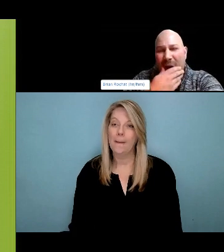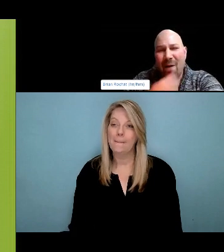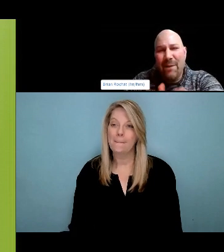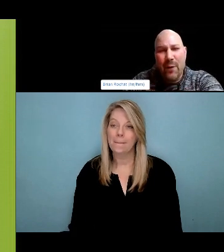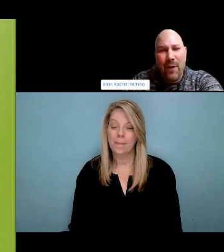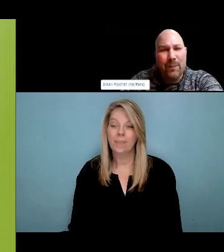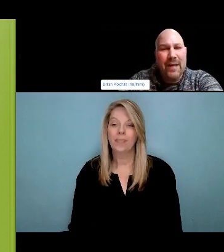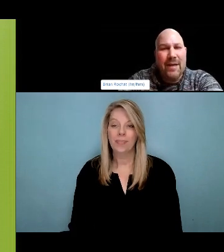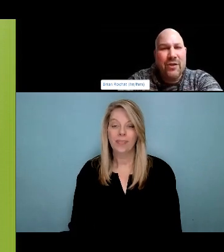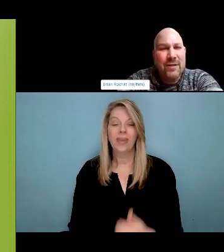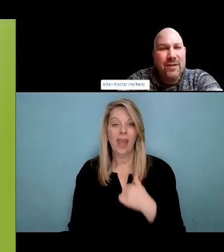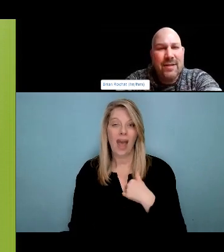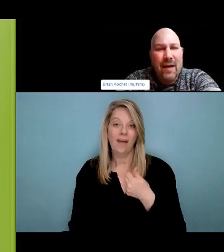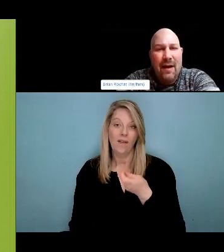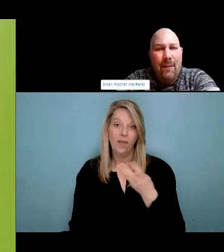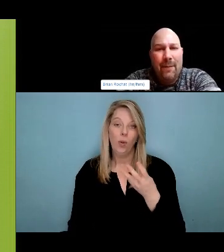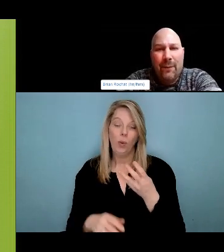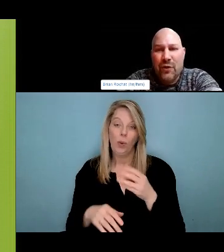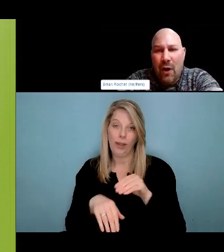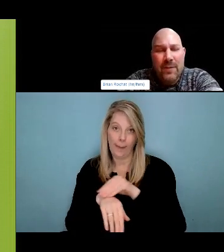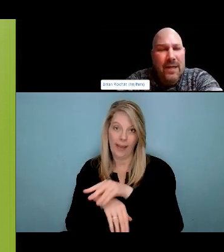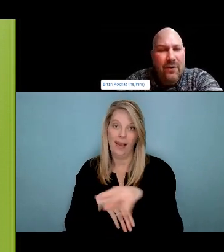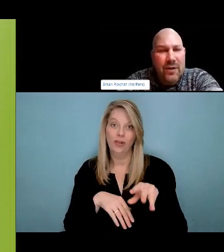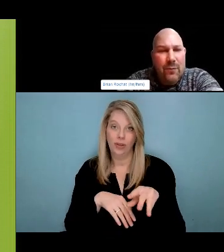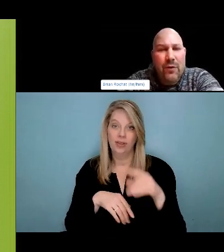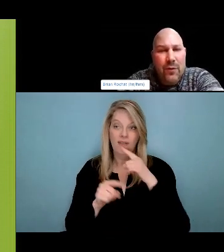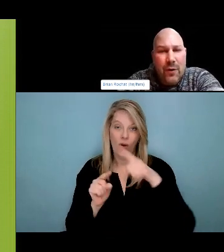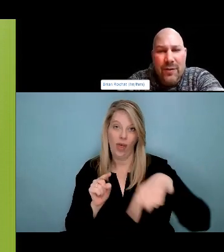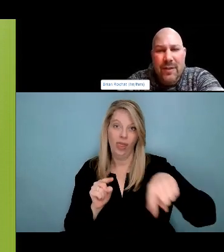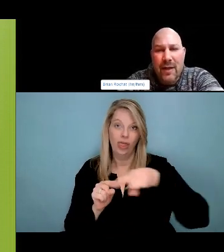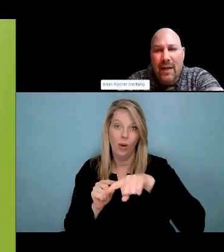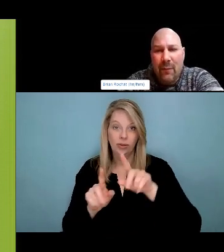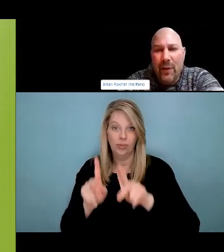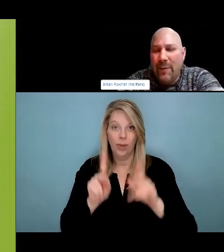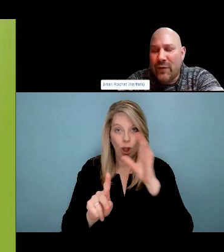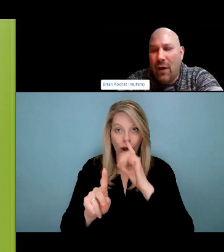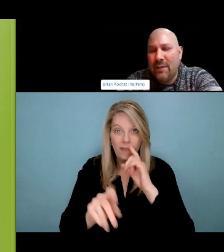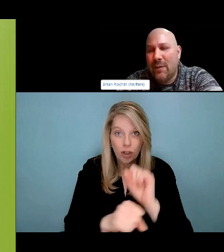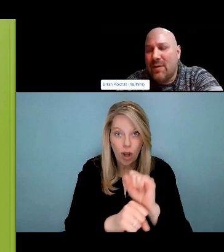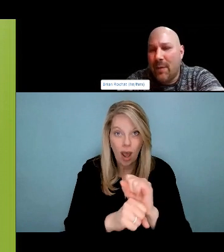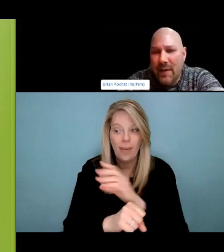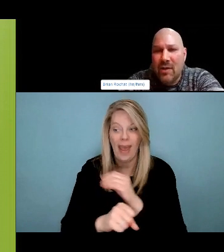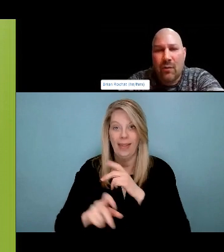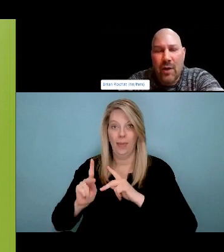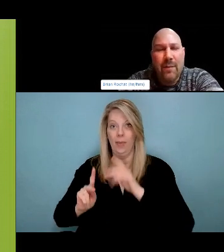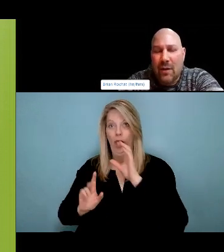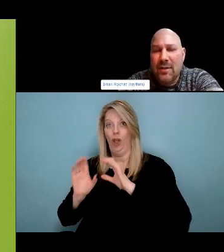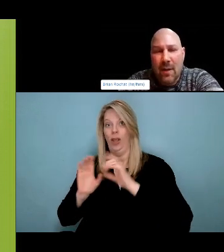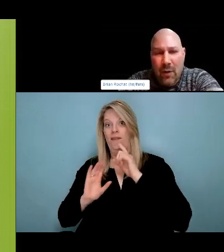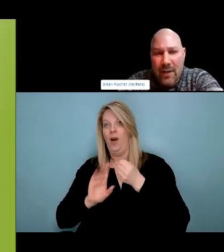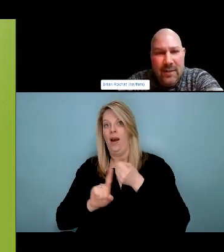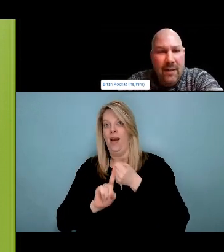are under the influence, we absolutely can still do work with folks and we can still,